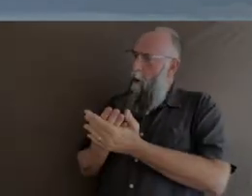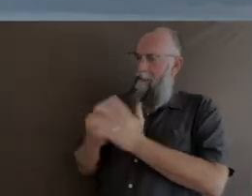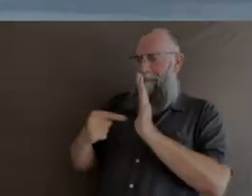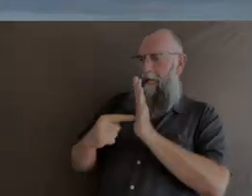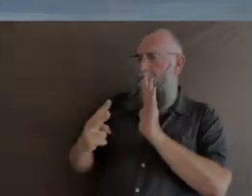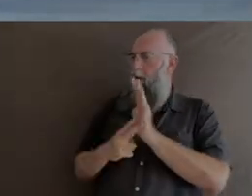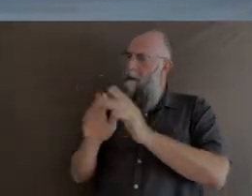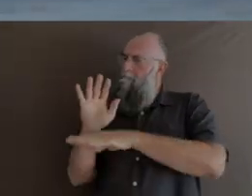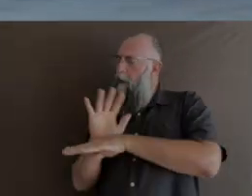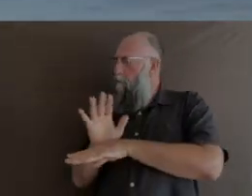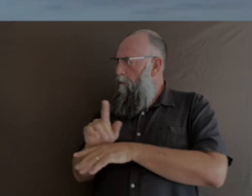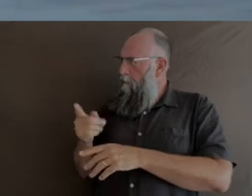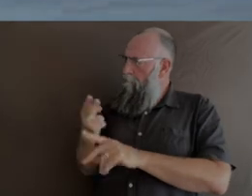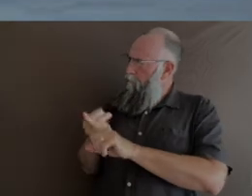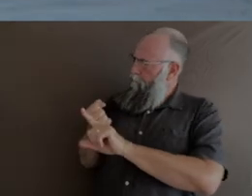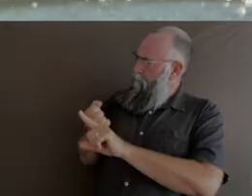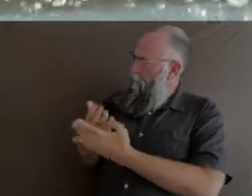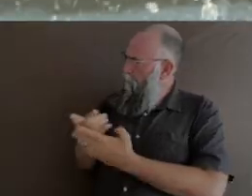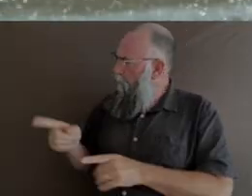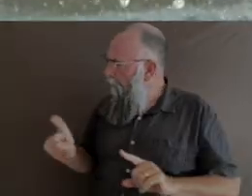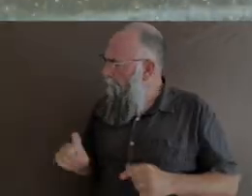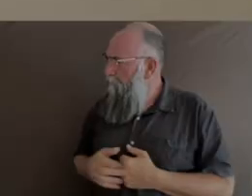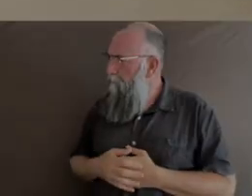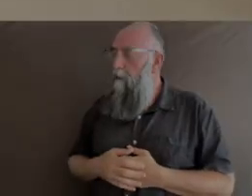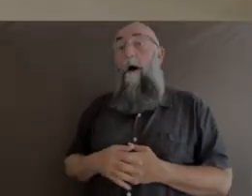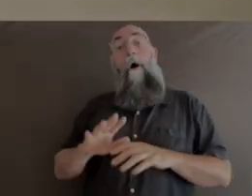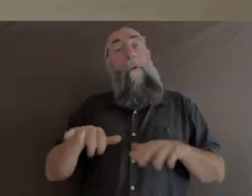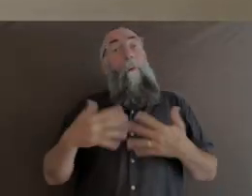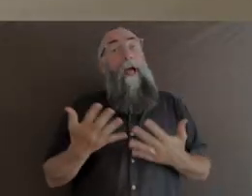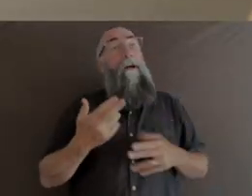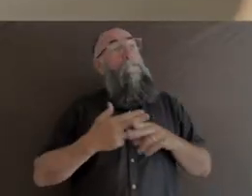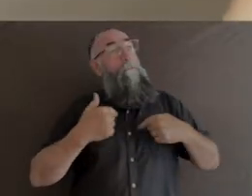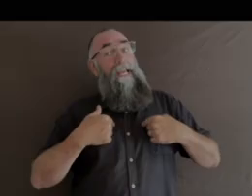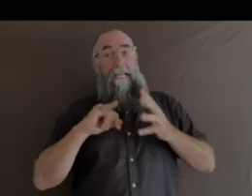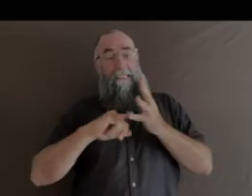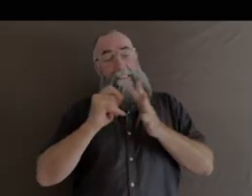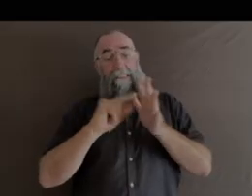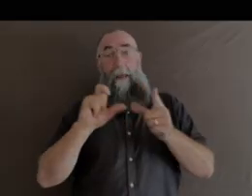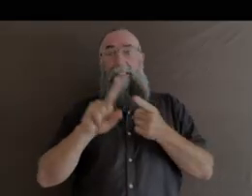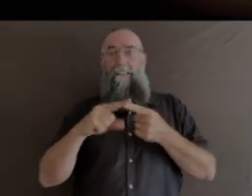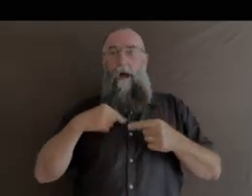It enables me to manipulate space in ways that is impossible in a theatre.